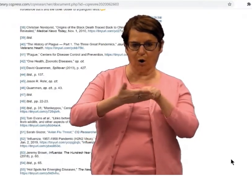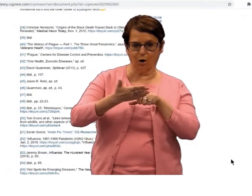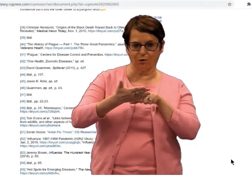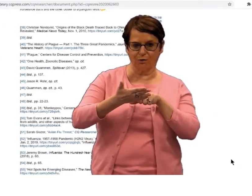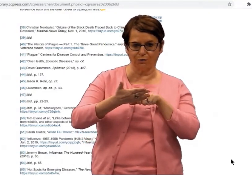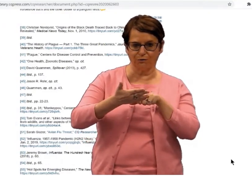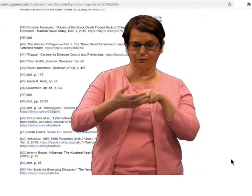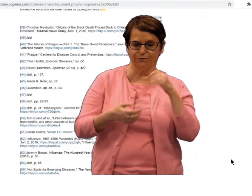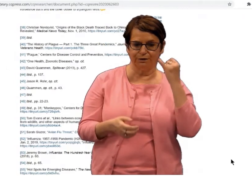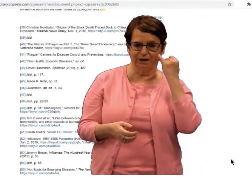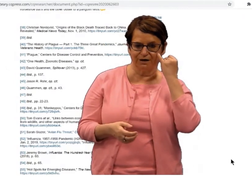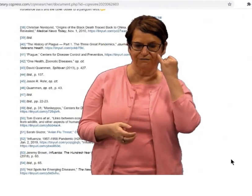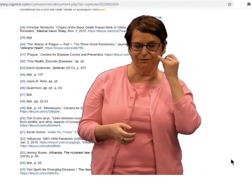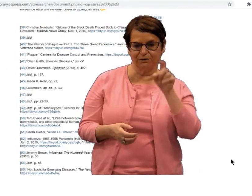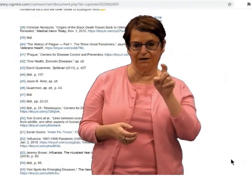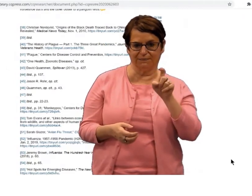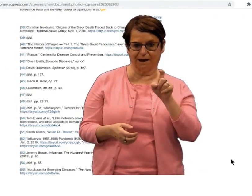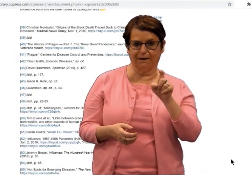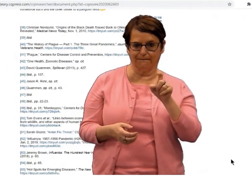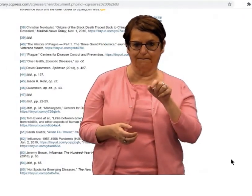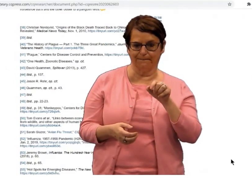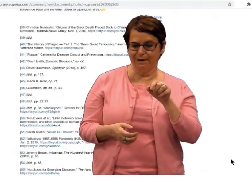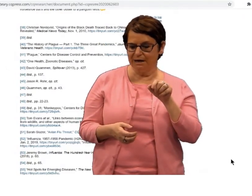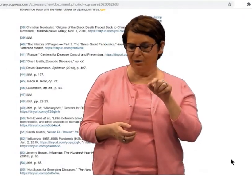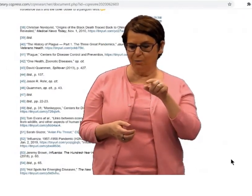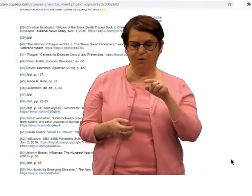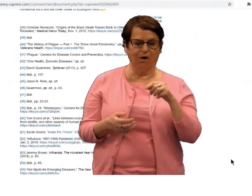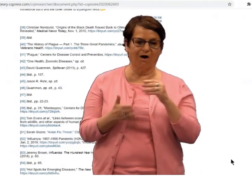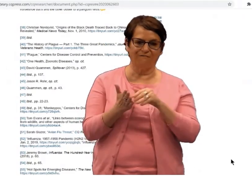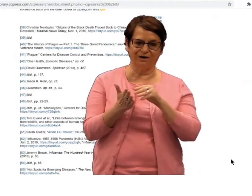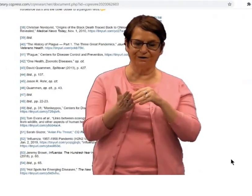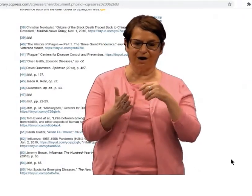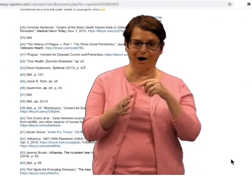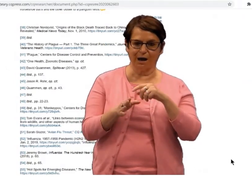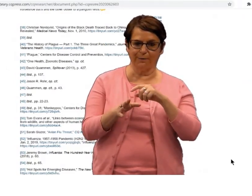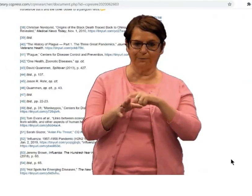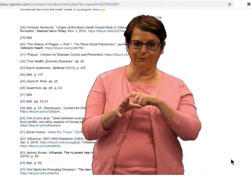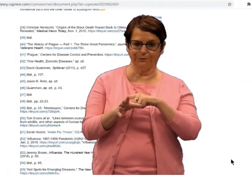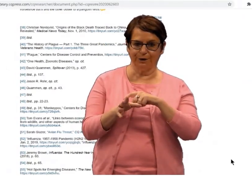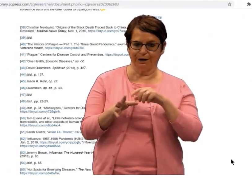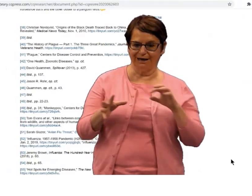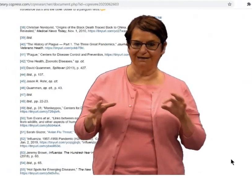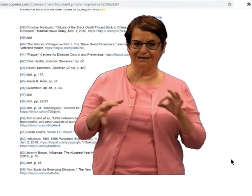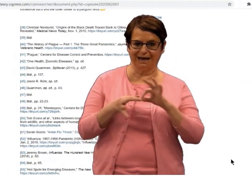This is another way you can get more articles if you need them.